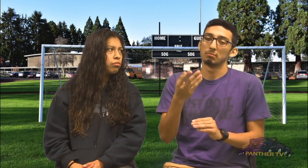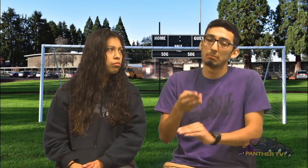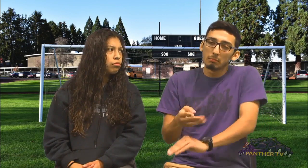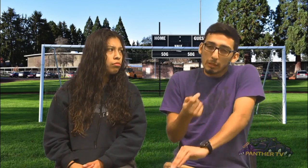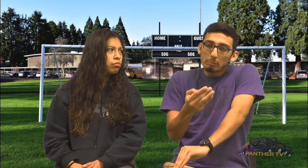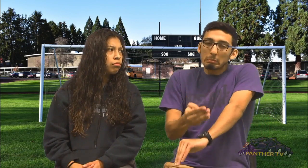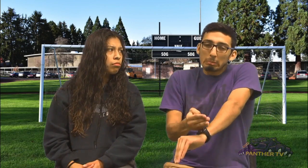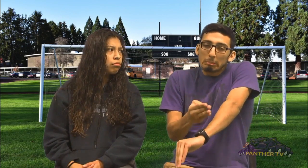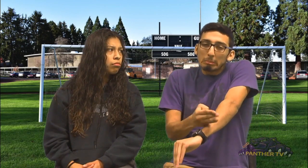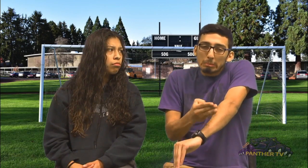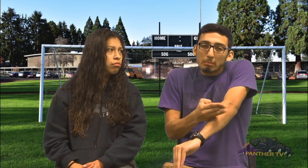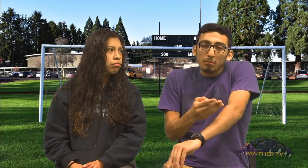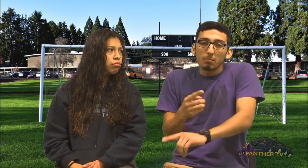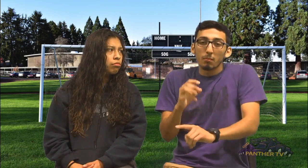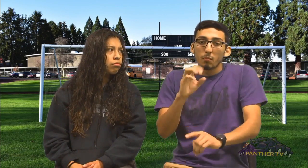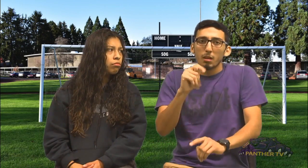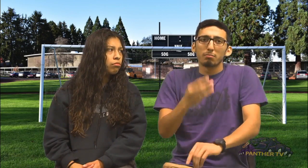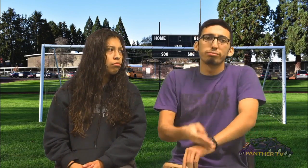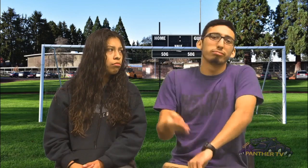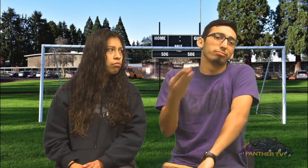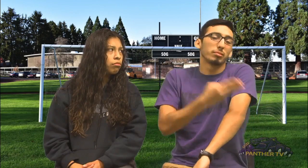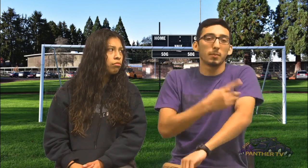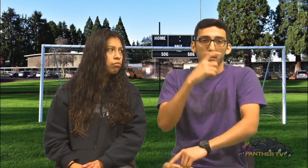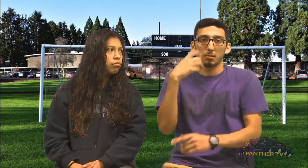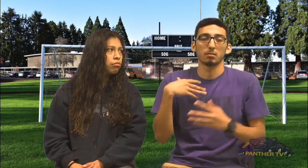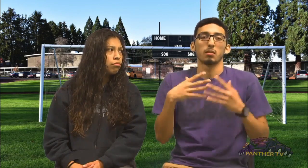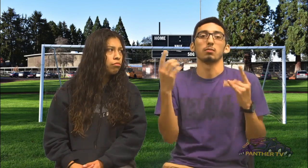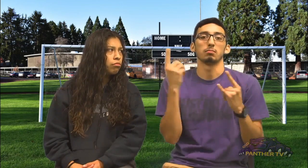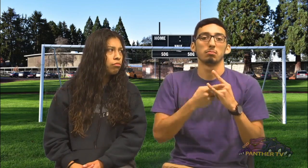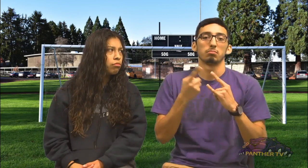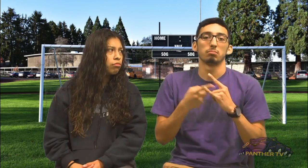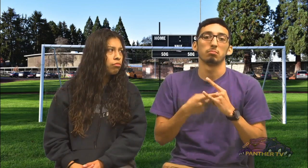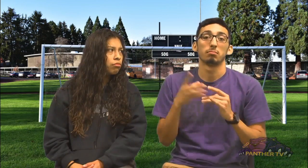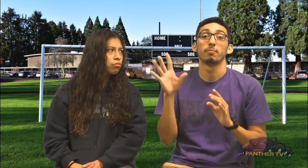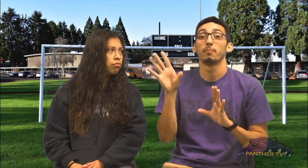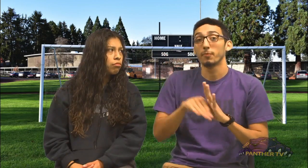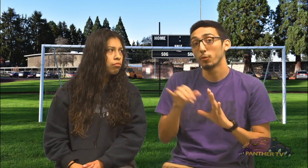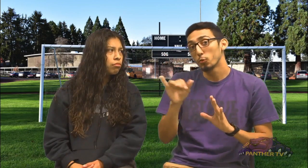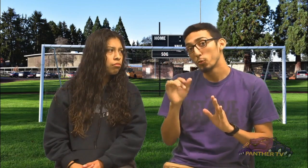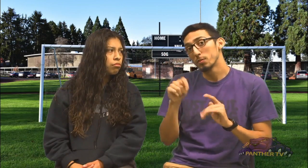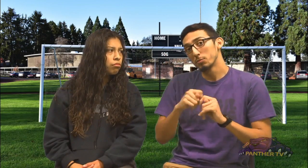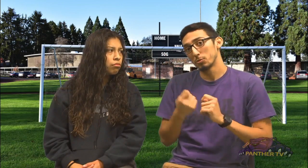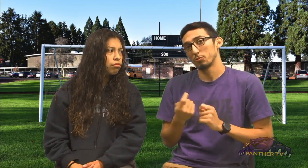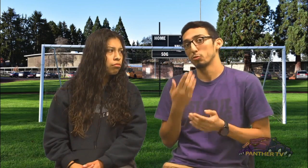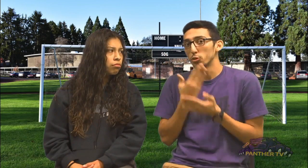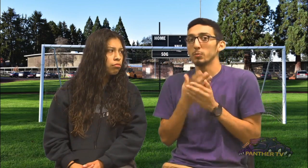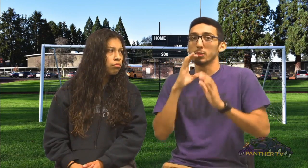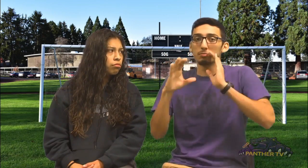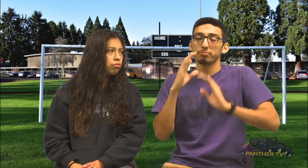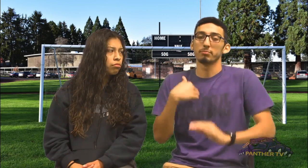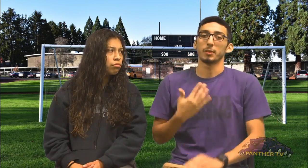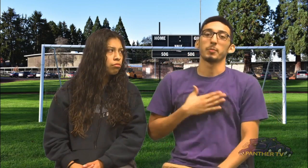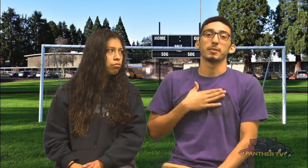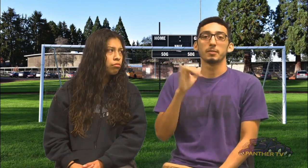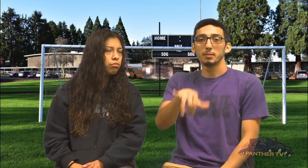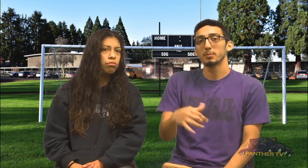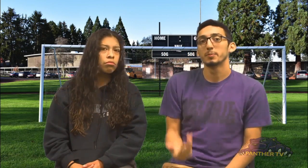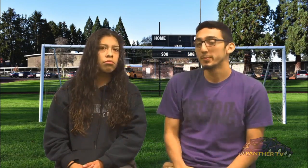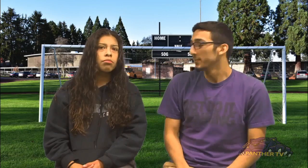When I got into soccer, I was a little improved but now, I am much more improved because I made a lot more goals than before. And my team improved too by learning communication so I'm happy about that.